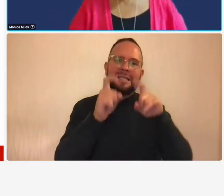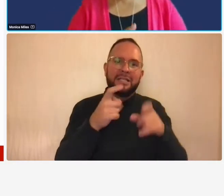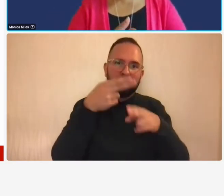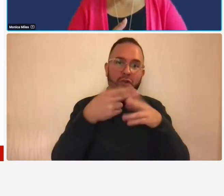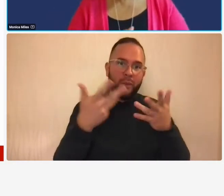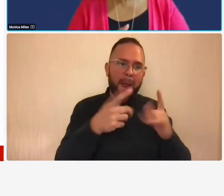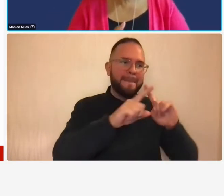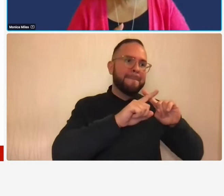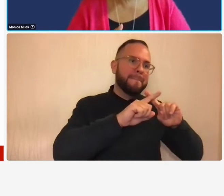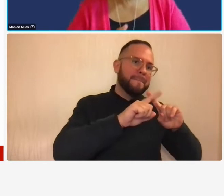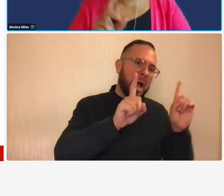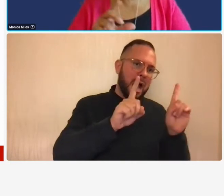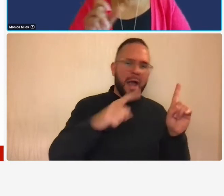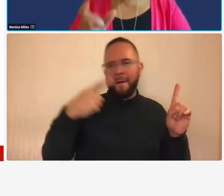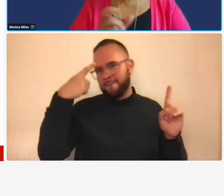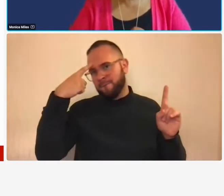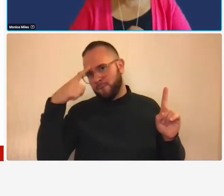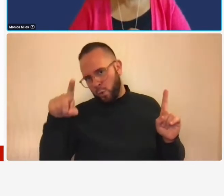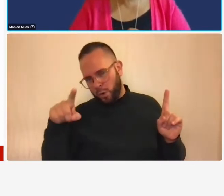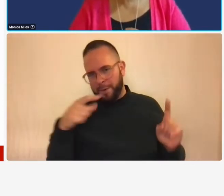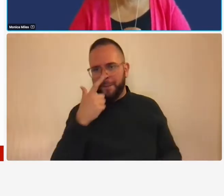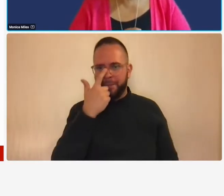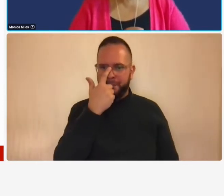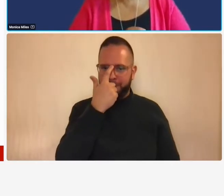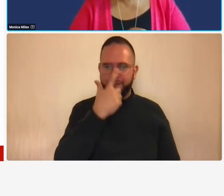so that's one thing that you can you know give things if you're trying to figure out you know